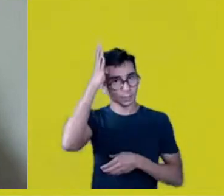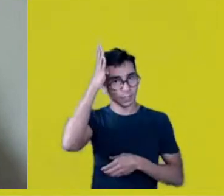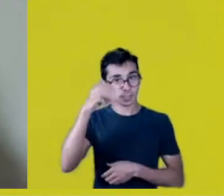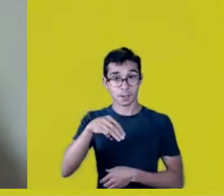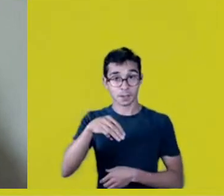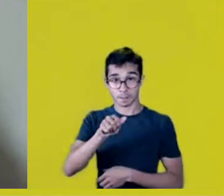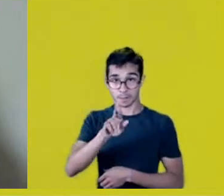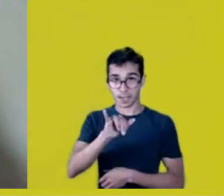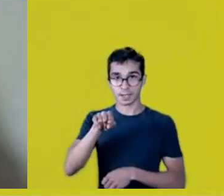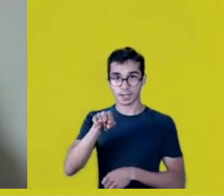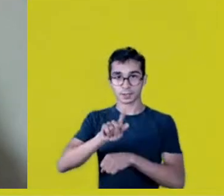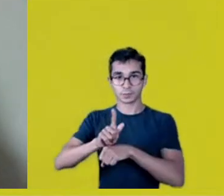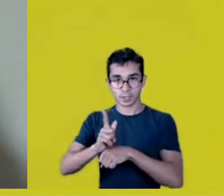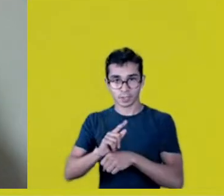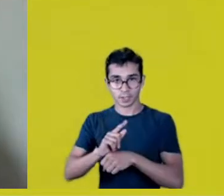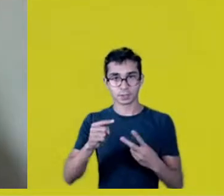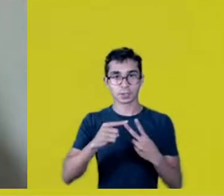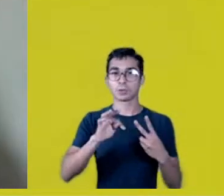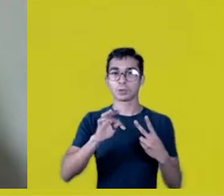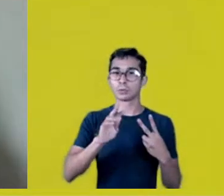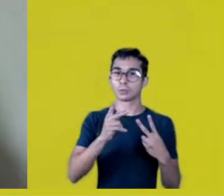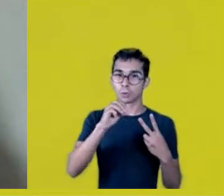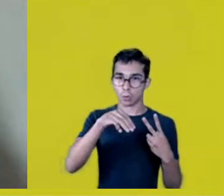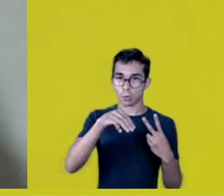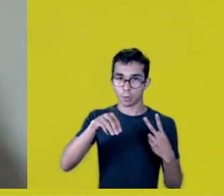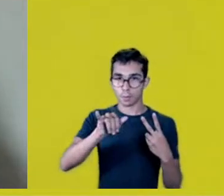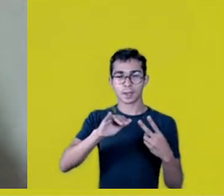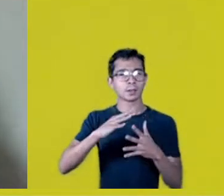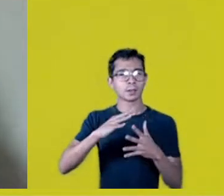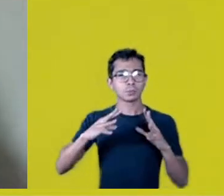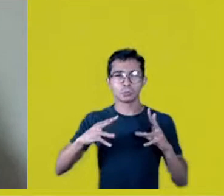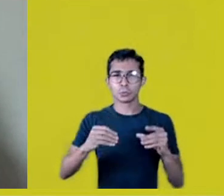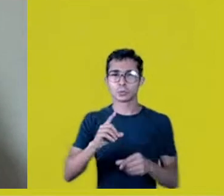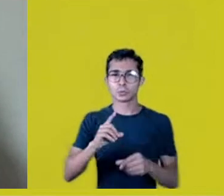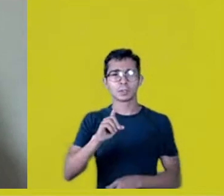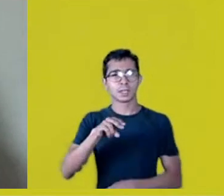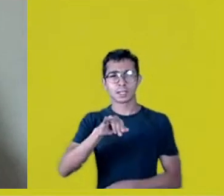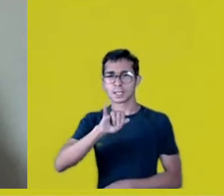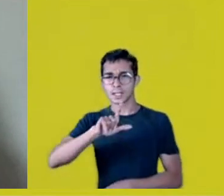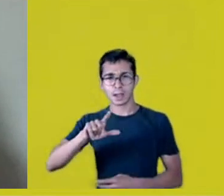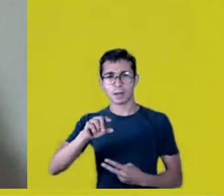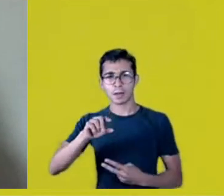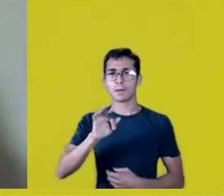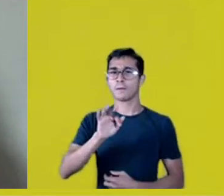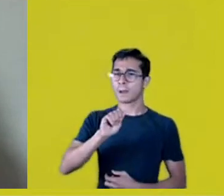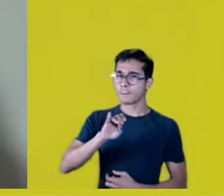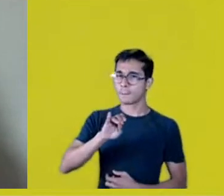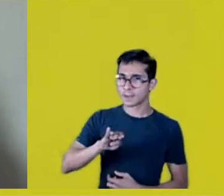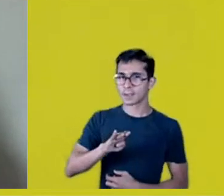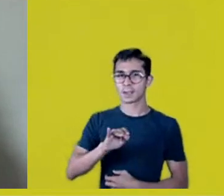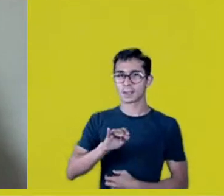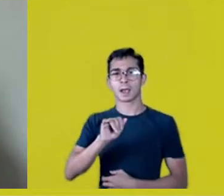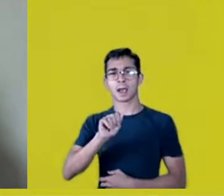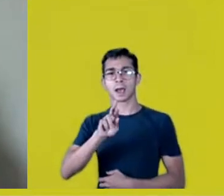Tommy, everyone, Daniel, Fabi, Aratan, who are present here, Karen.